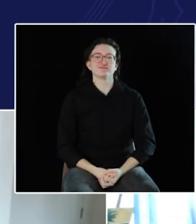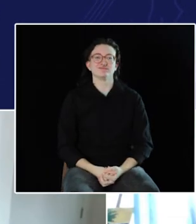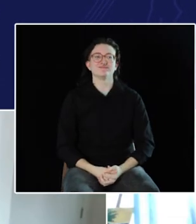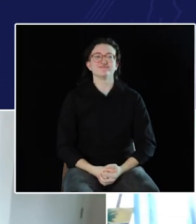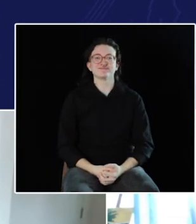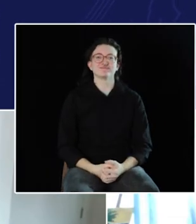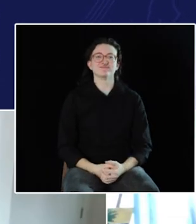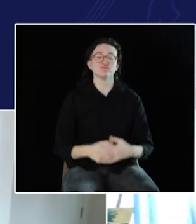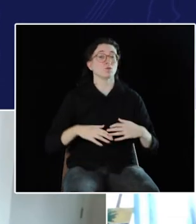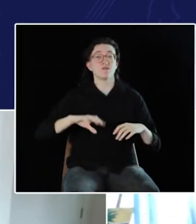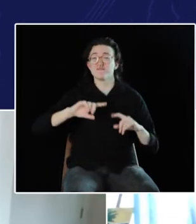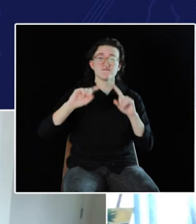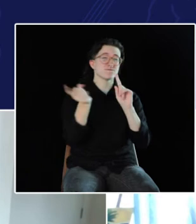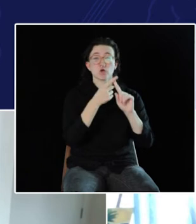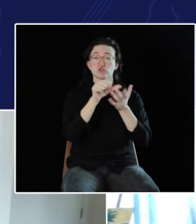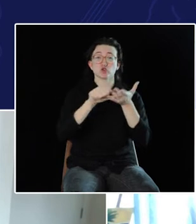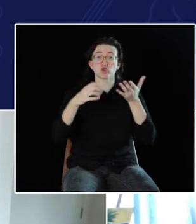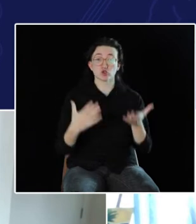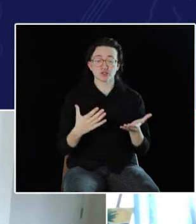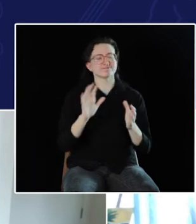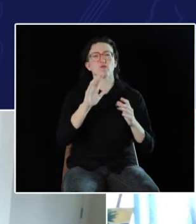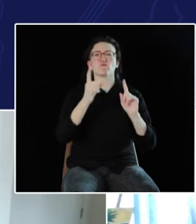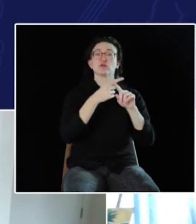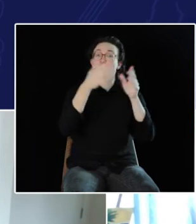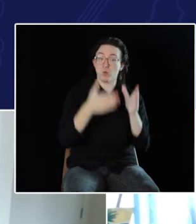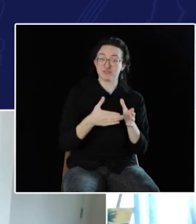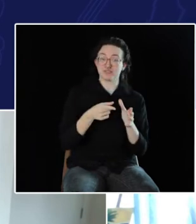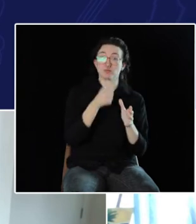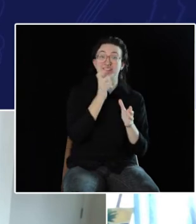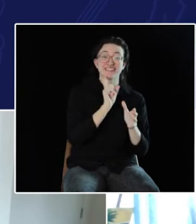[DR. RUFFIN]: The first surgeon to -- the first person (who was born Deaf)